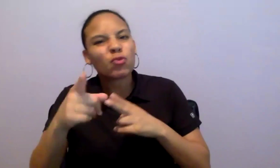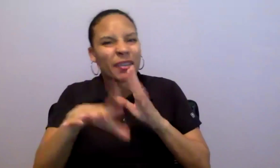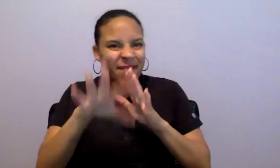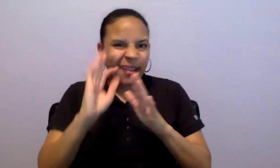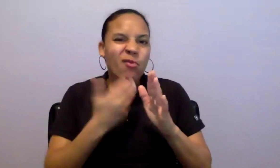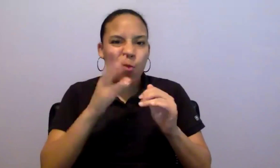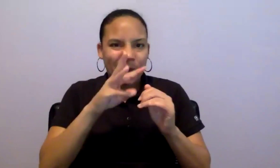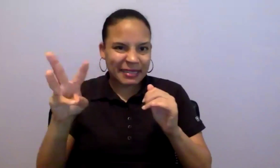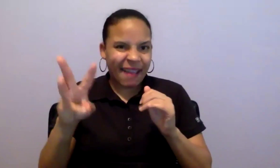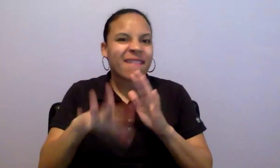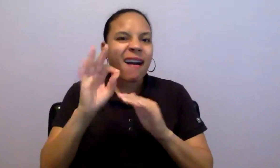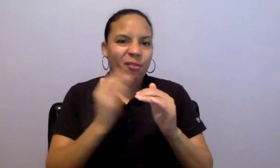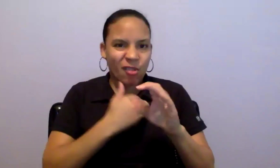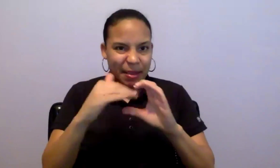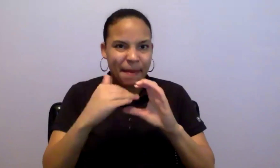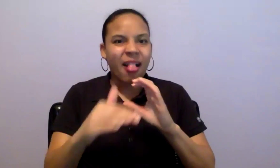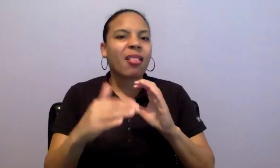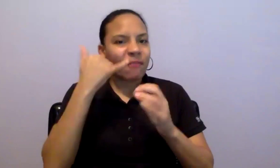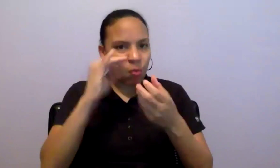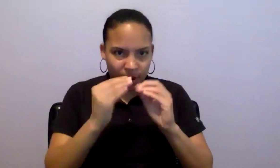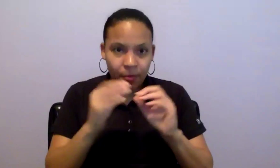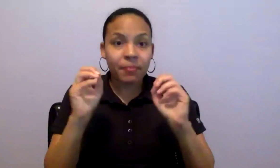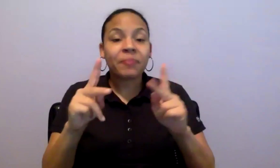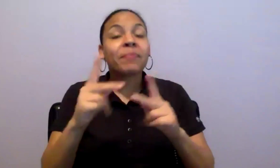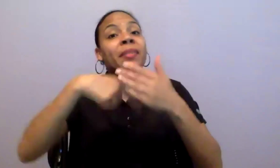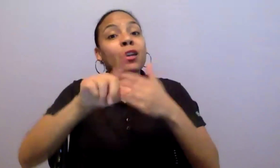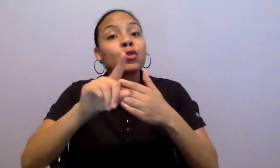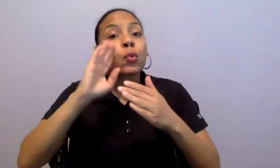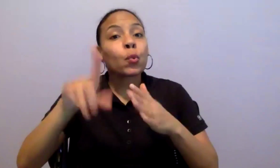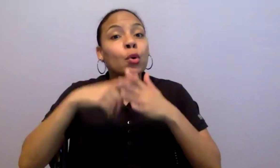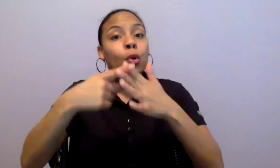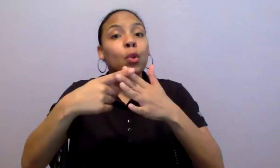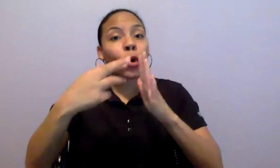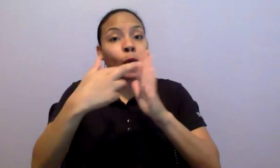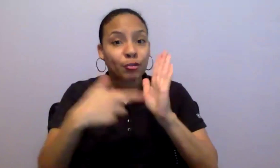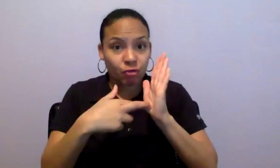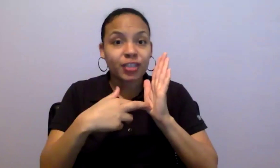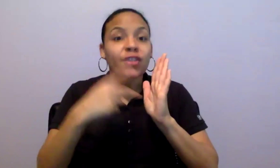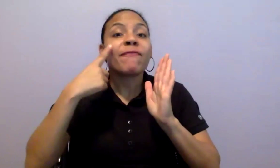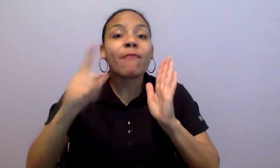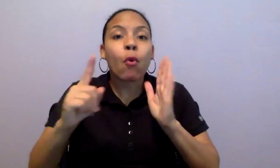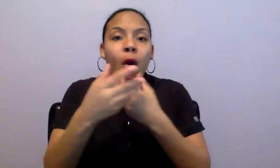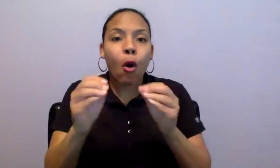Additionally, starting next week, we will have registration open for office hours. Because of the